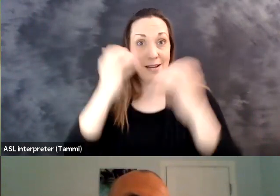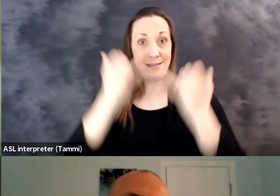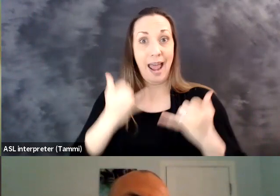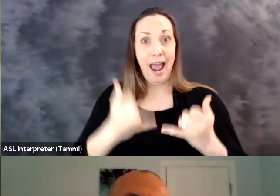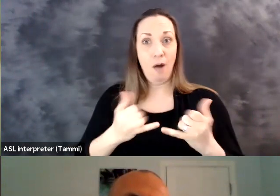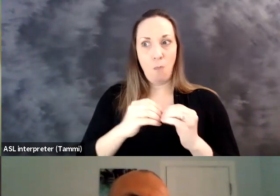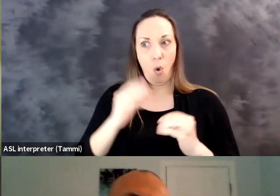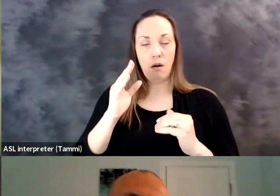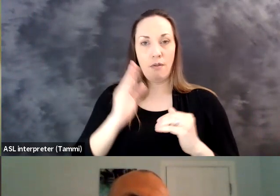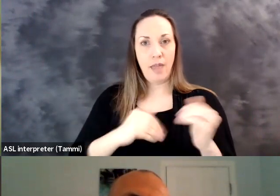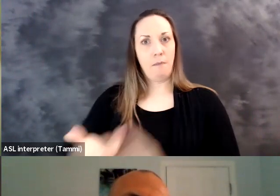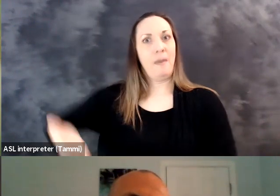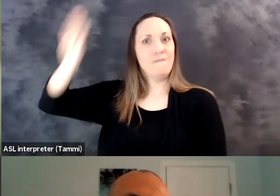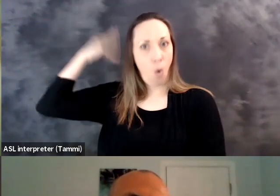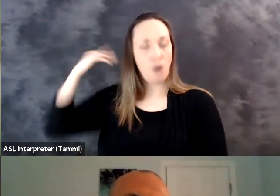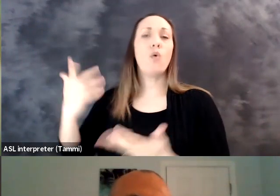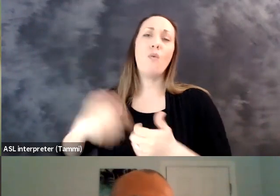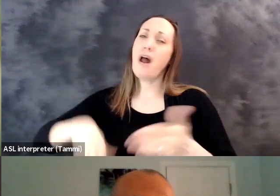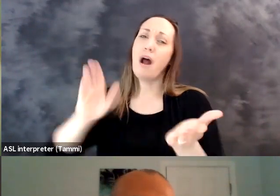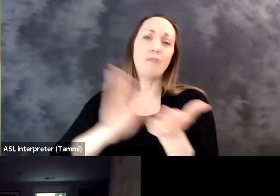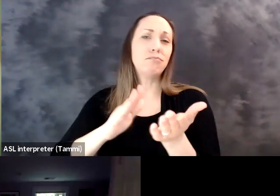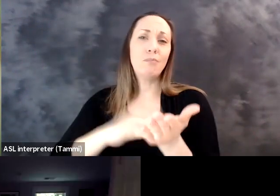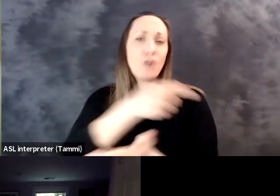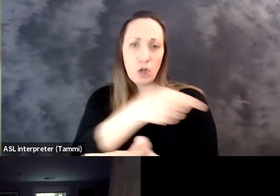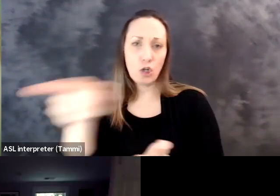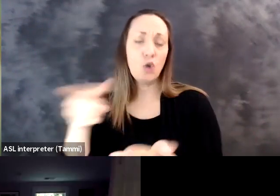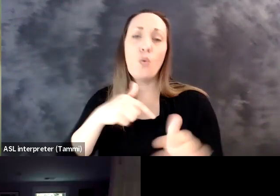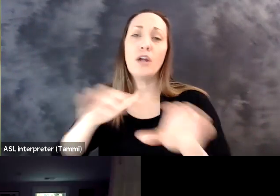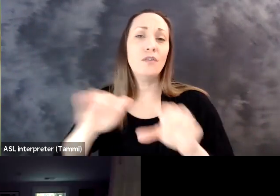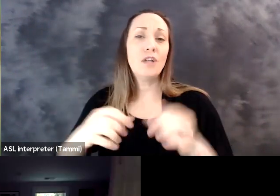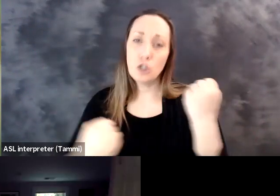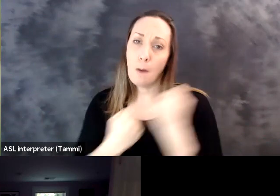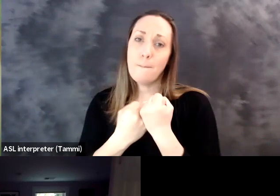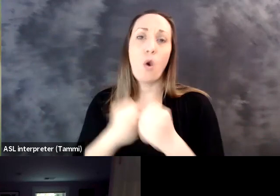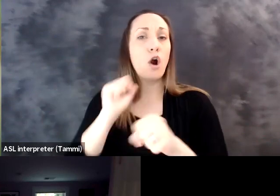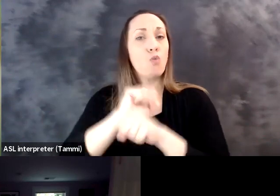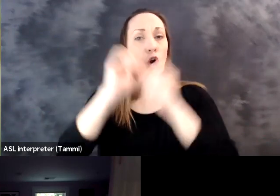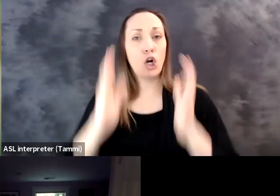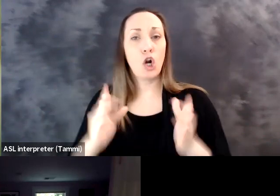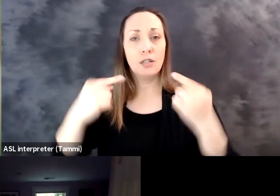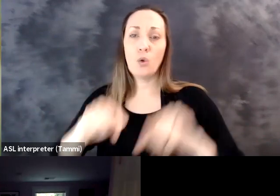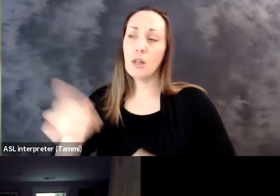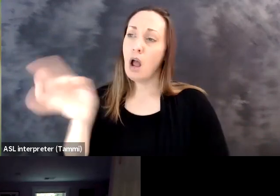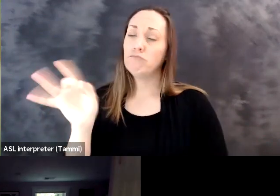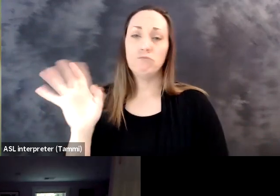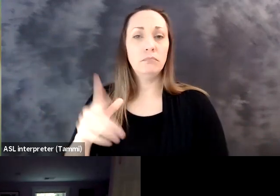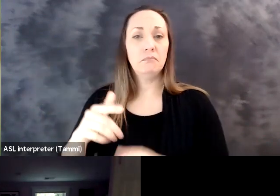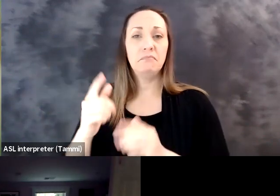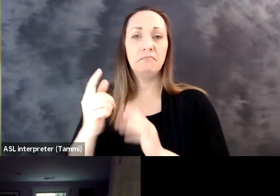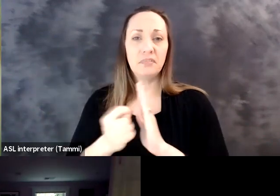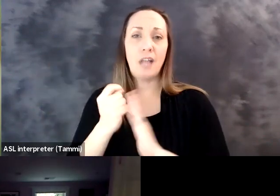disabilities are facing even greater challenges in obtaining employment than ever before. So I want to commend you obviously for